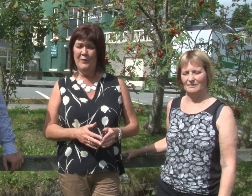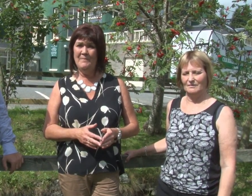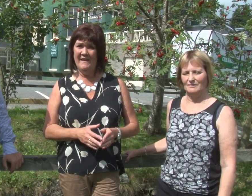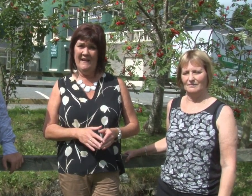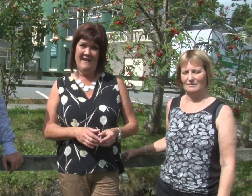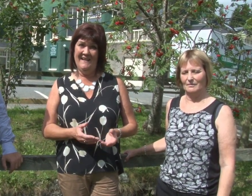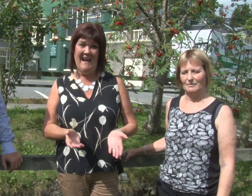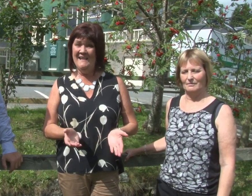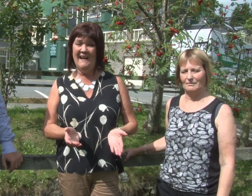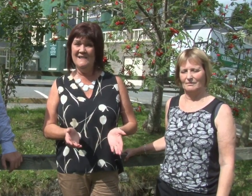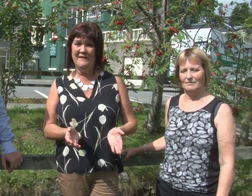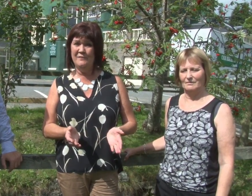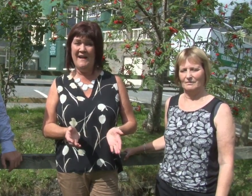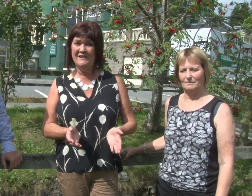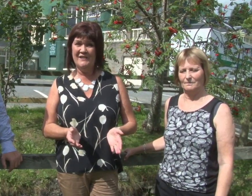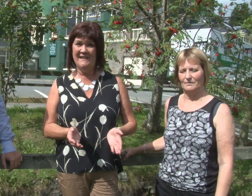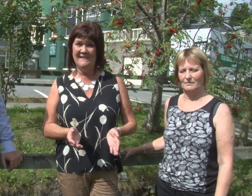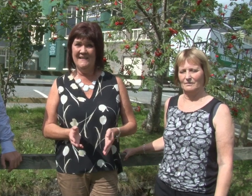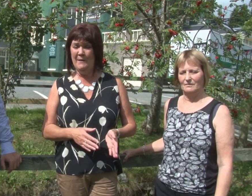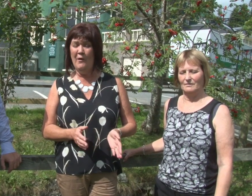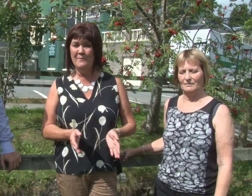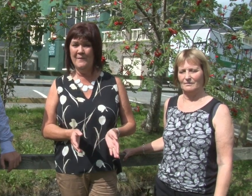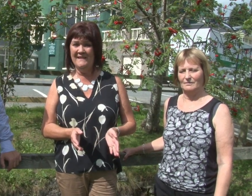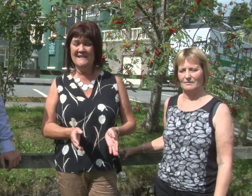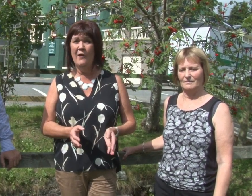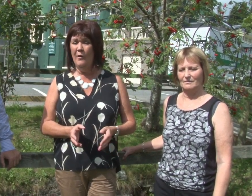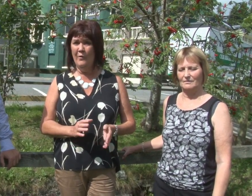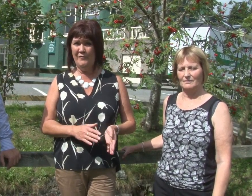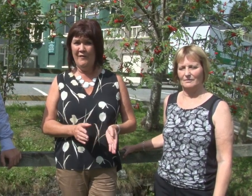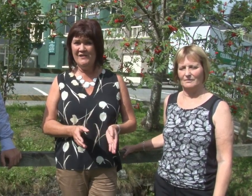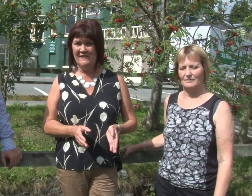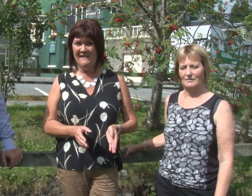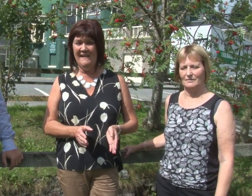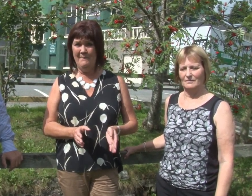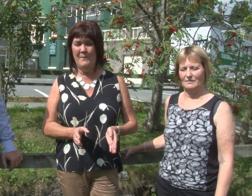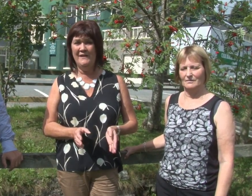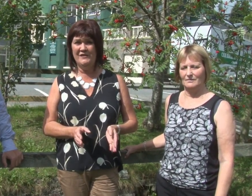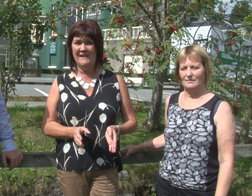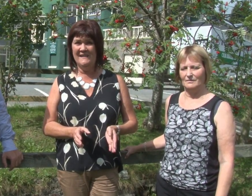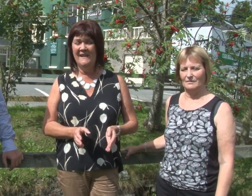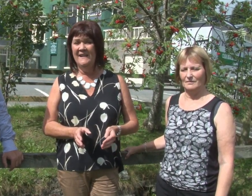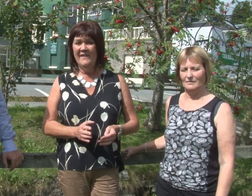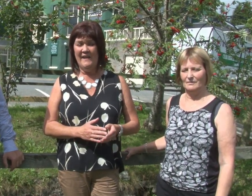any kind of intervention an appointment or if they're actually an impatient they can